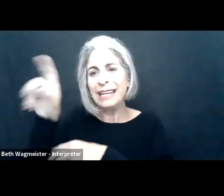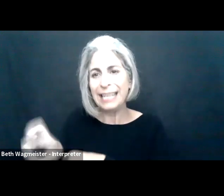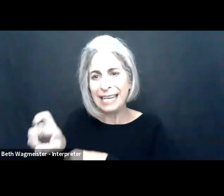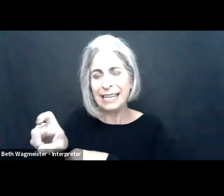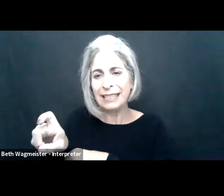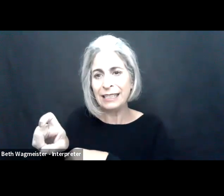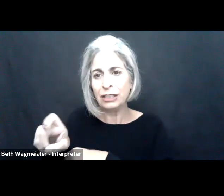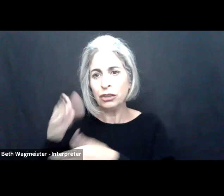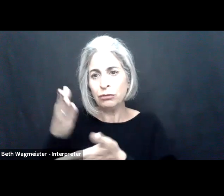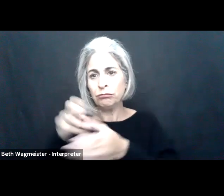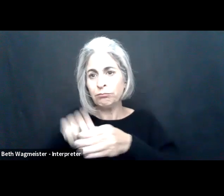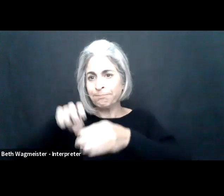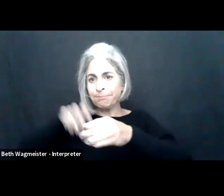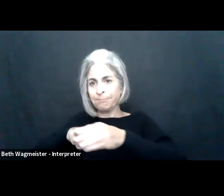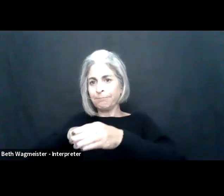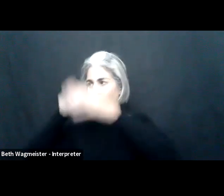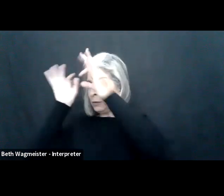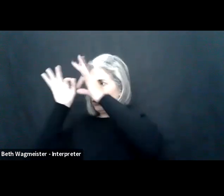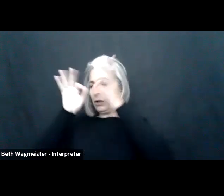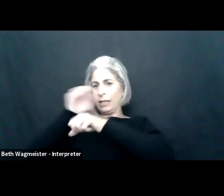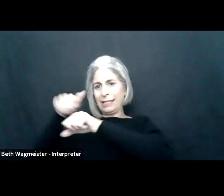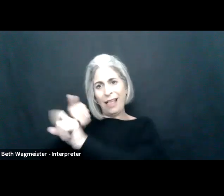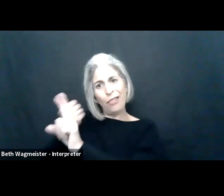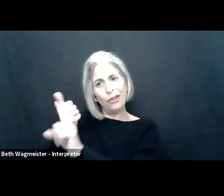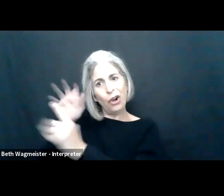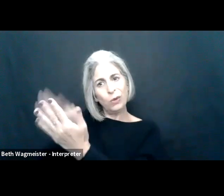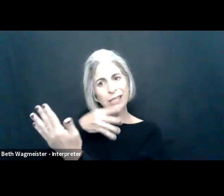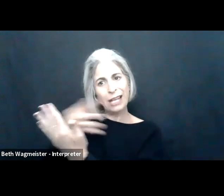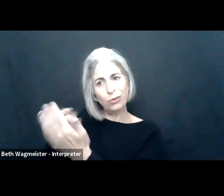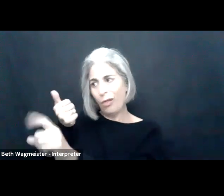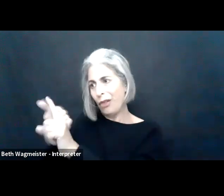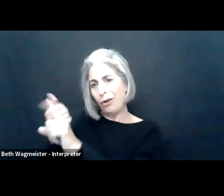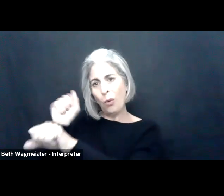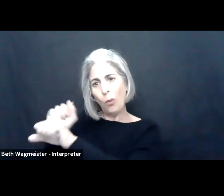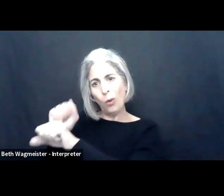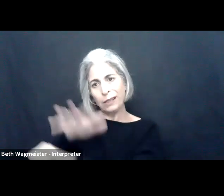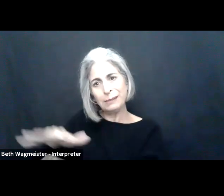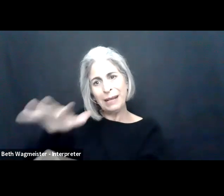First you must give employees the flexibility they need to step away from distractions, create their best environment, set their own schedule,